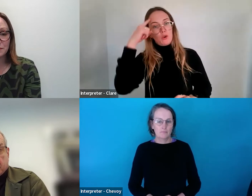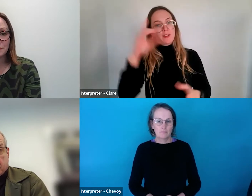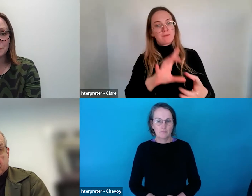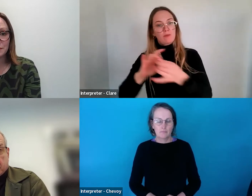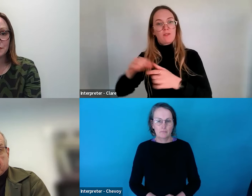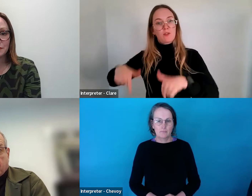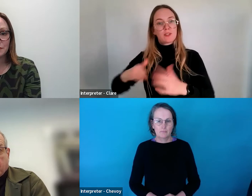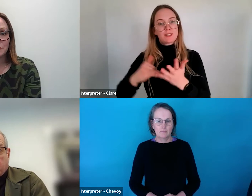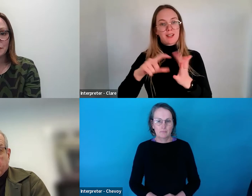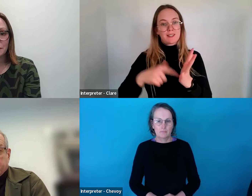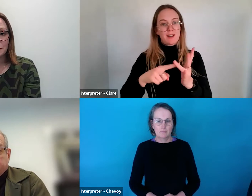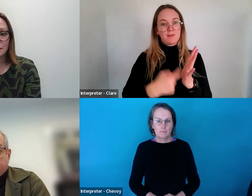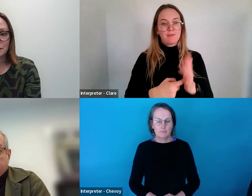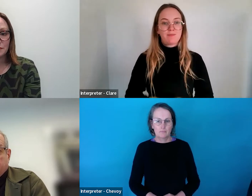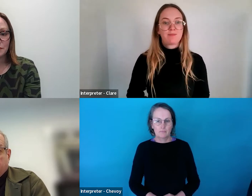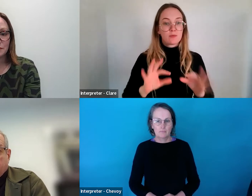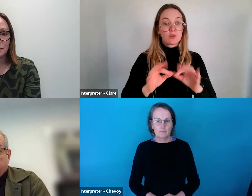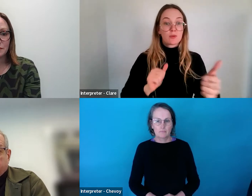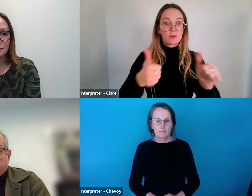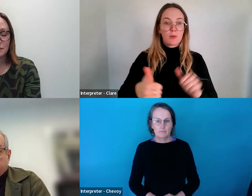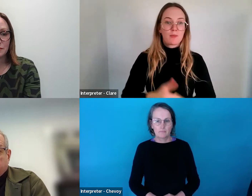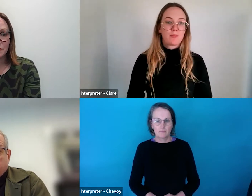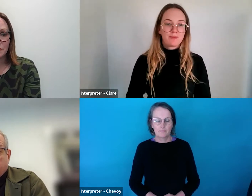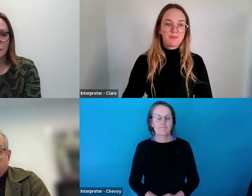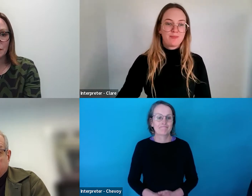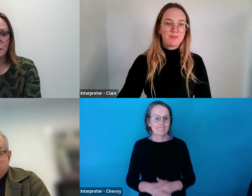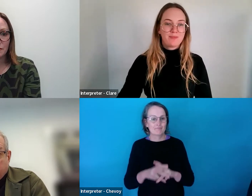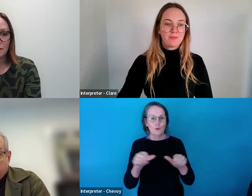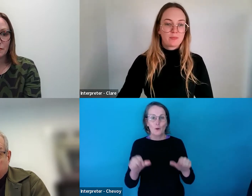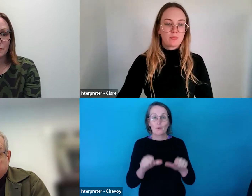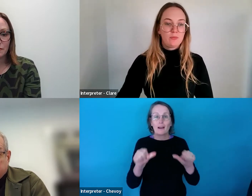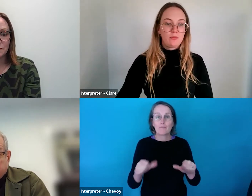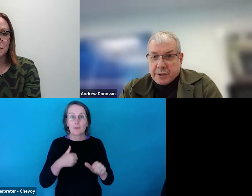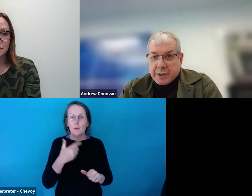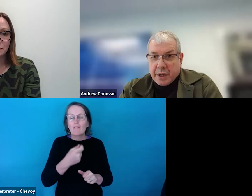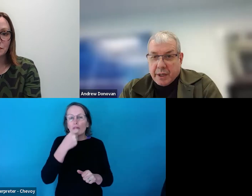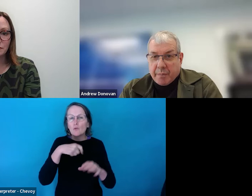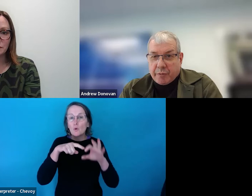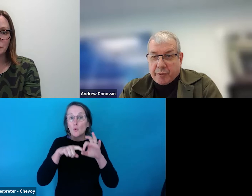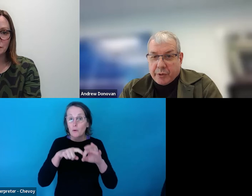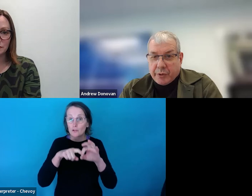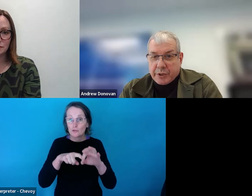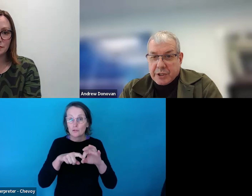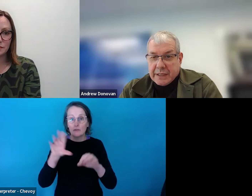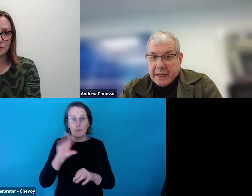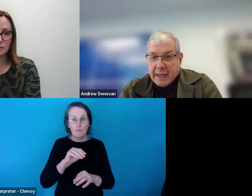Great. There's a couple of questions from Kirsty and